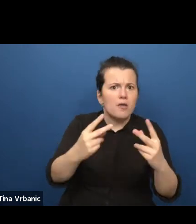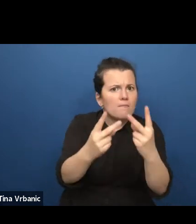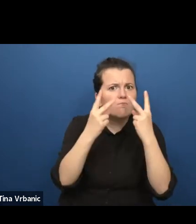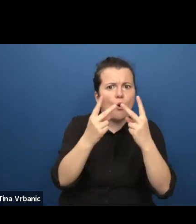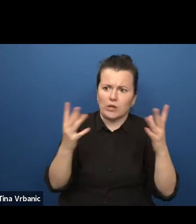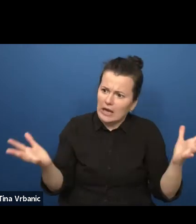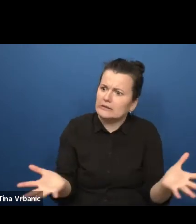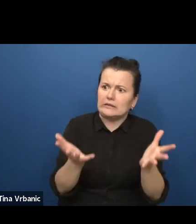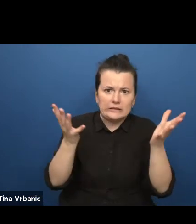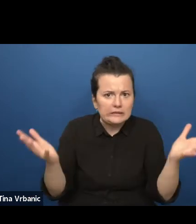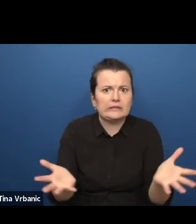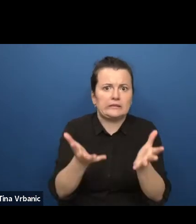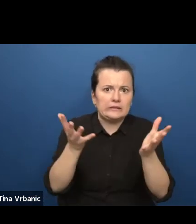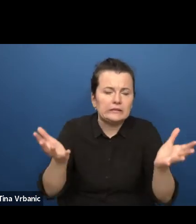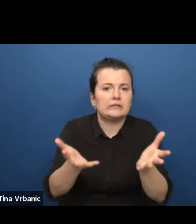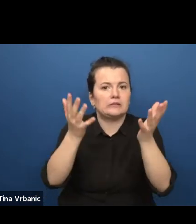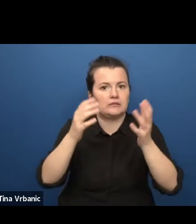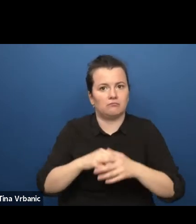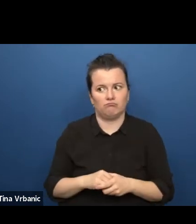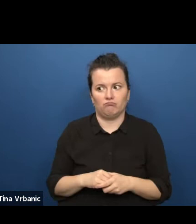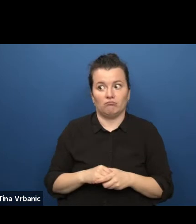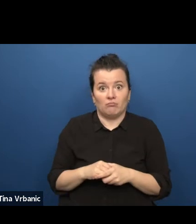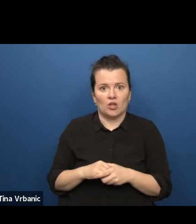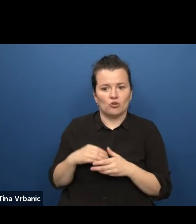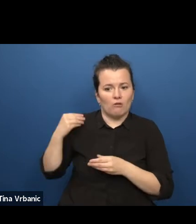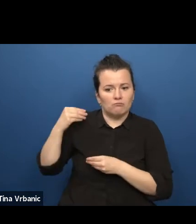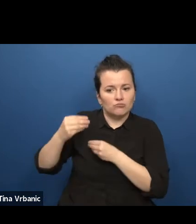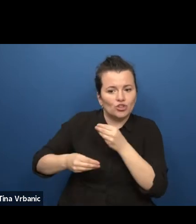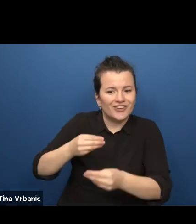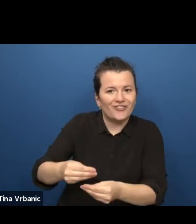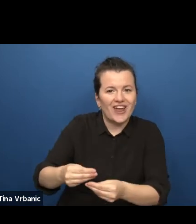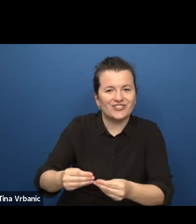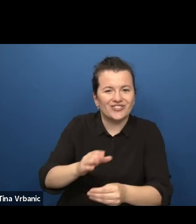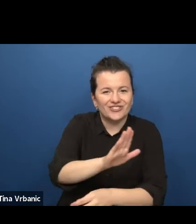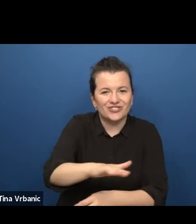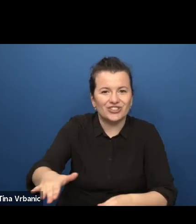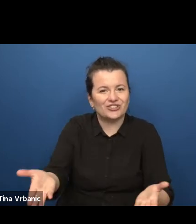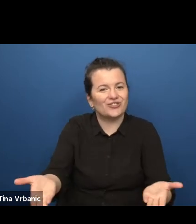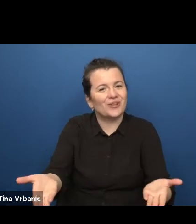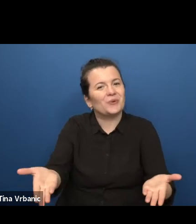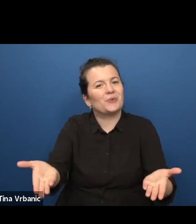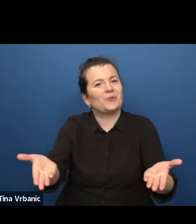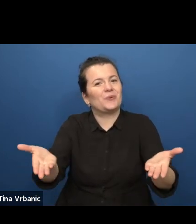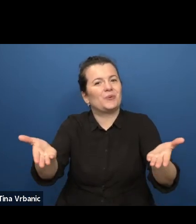A new generation of makers, thinkers, speakers, writers and activists have risen